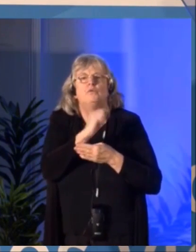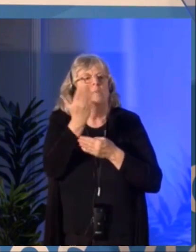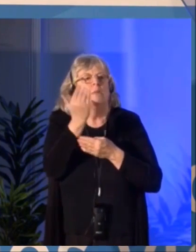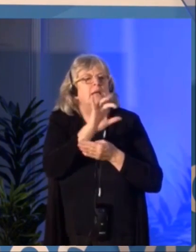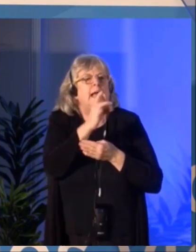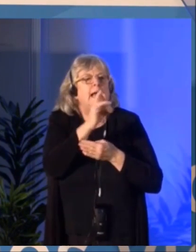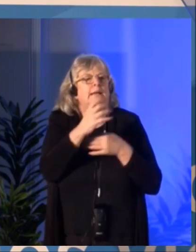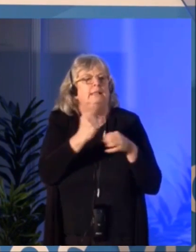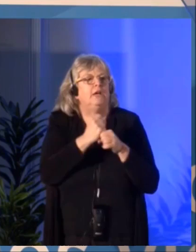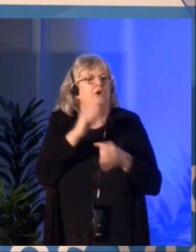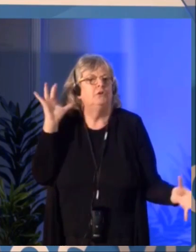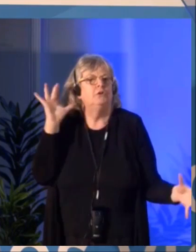it took our breath away.